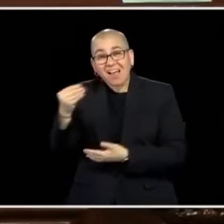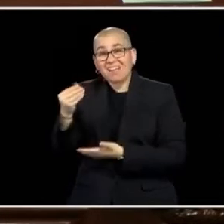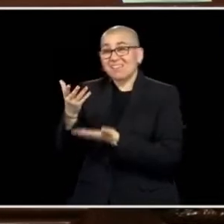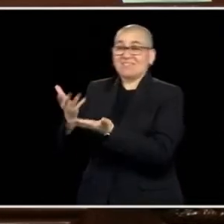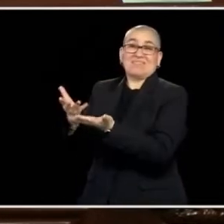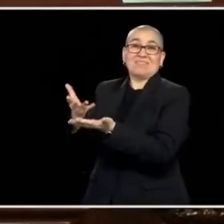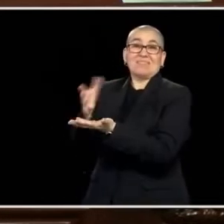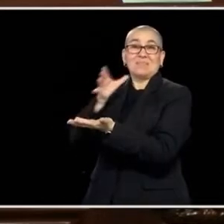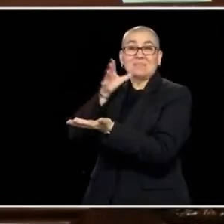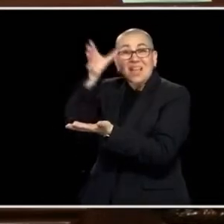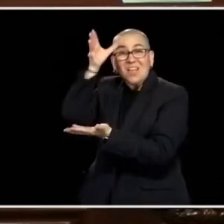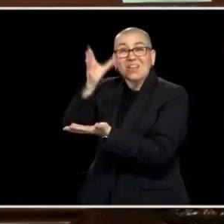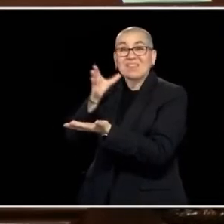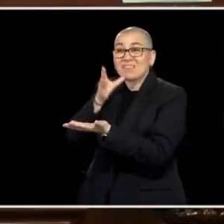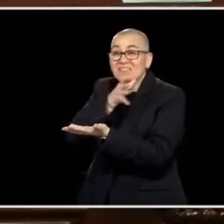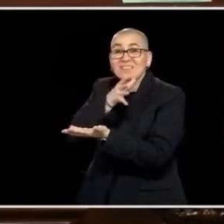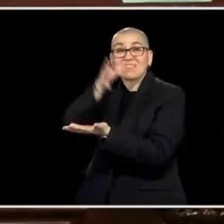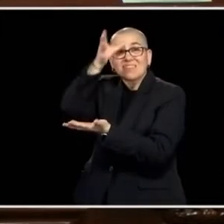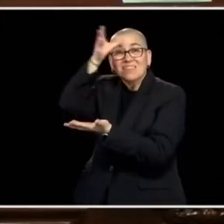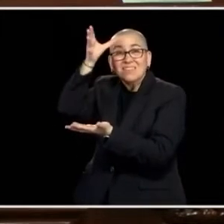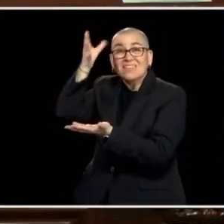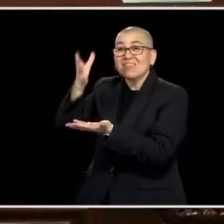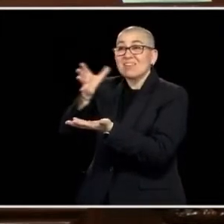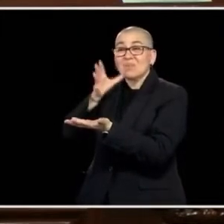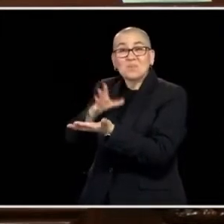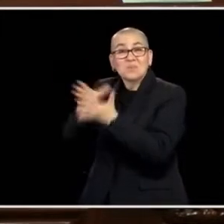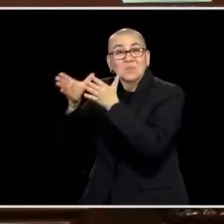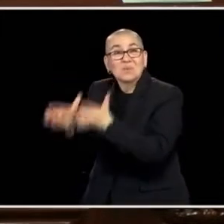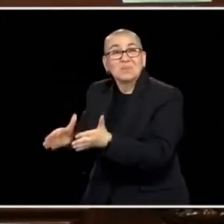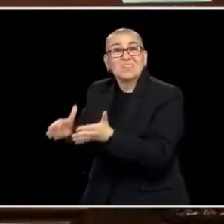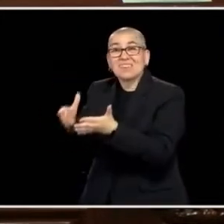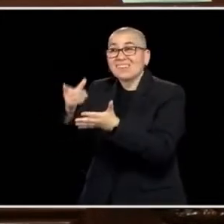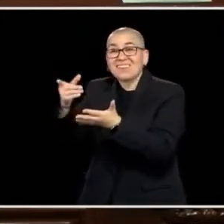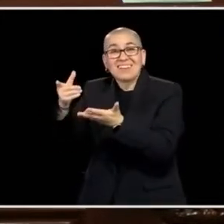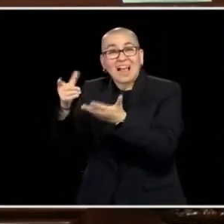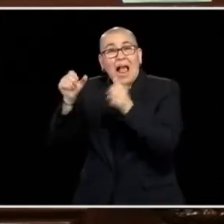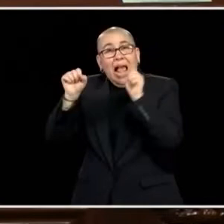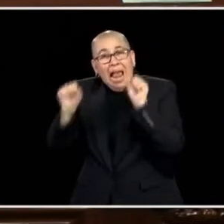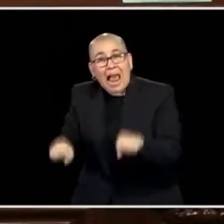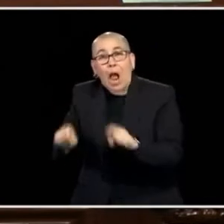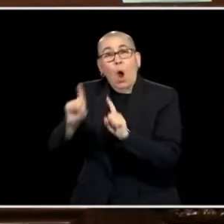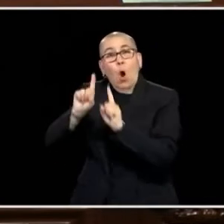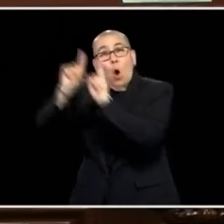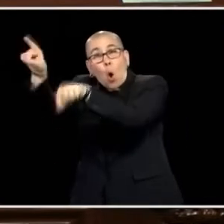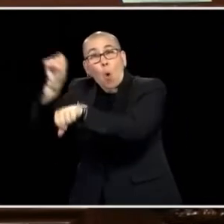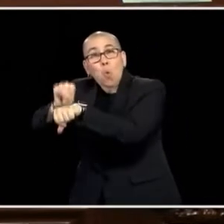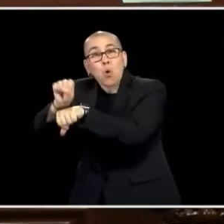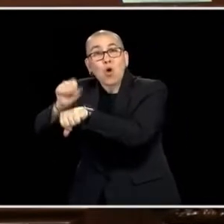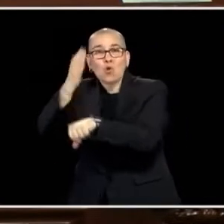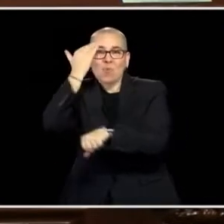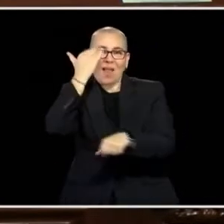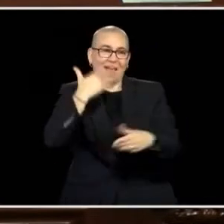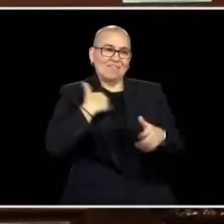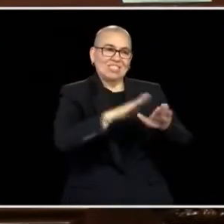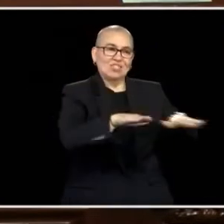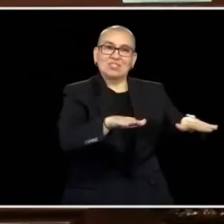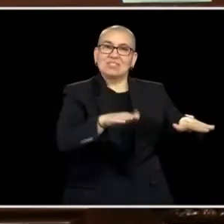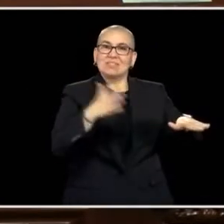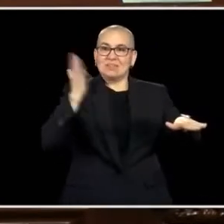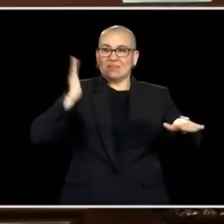NATION, BUT BOTH PARENTS AND THE NUMBER OF ESPECIALLY WOMEN WHO HAVE TO LEAVE THE WORKFORCE OVER THIS ISSUE, AND THE NUMBER OF PROVIDERS WHO